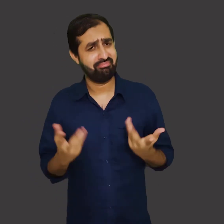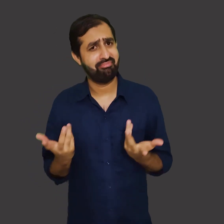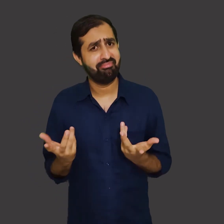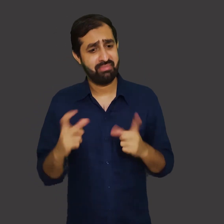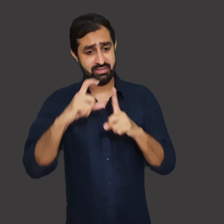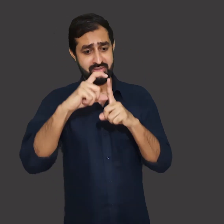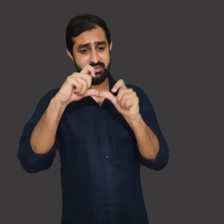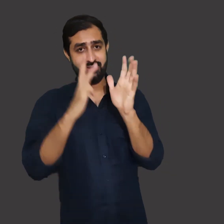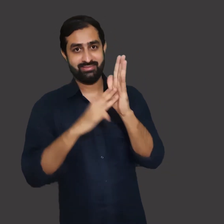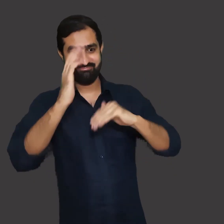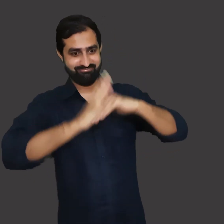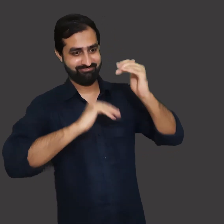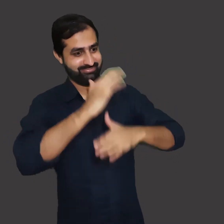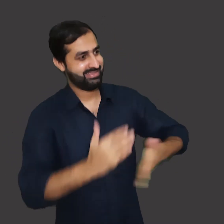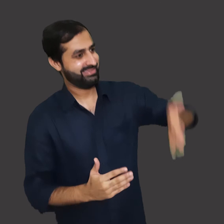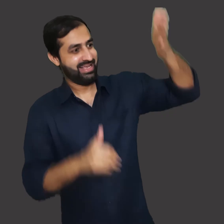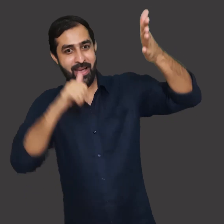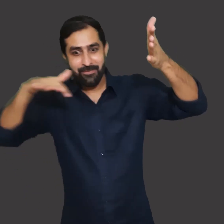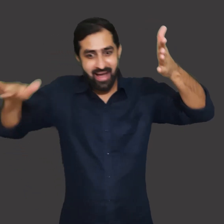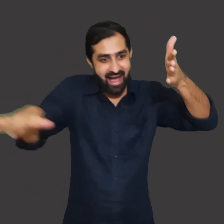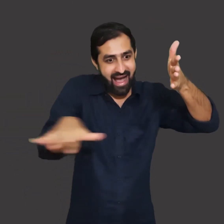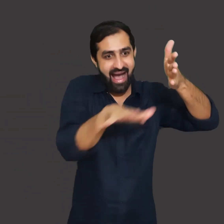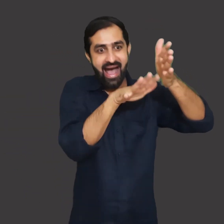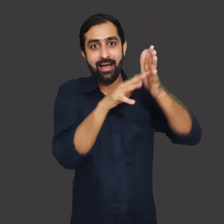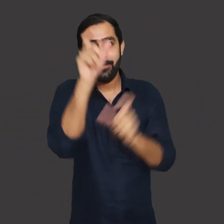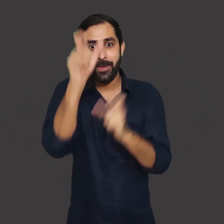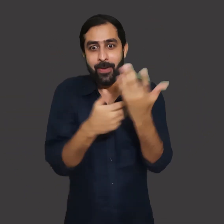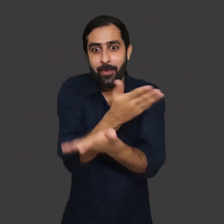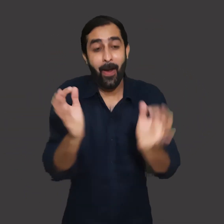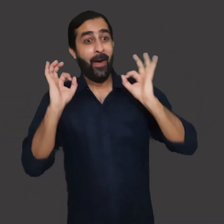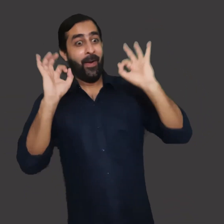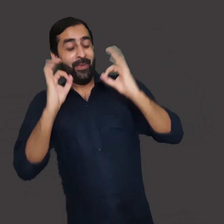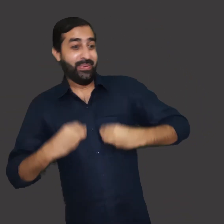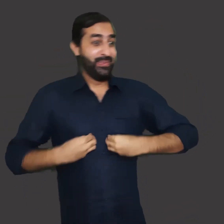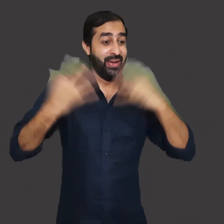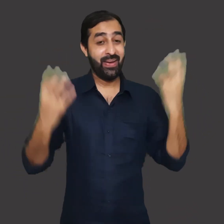of what we imagined. That time people appreciated the idea of building dams,